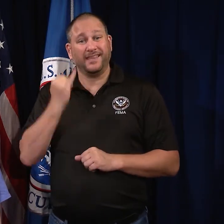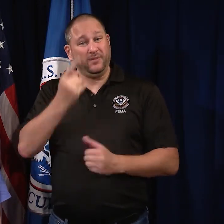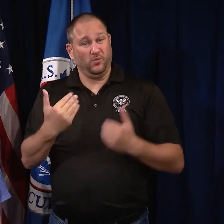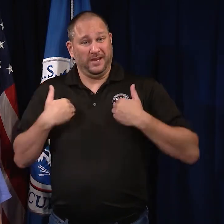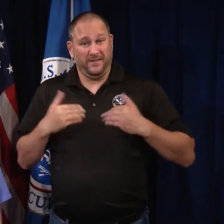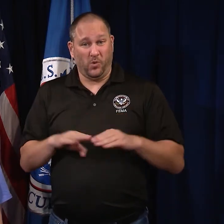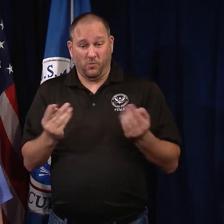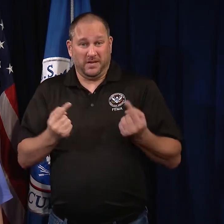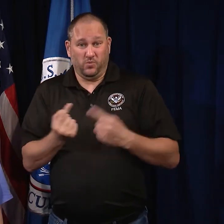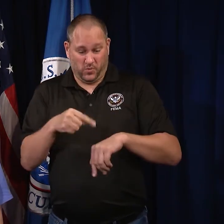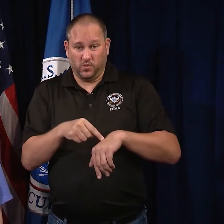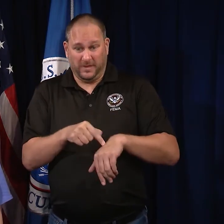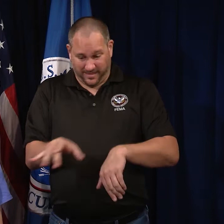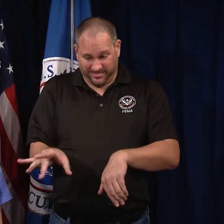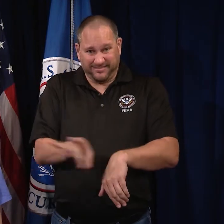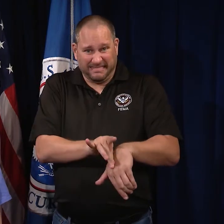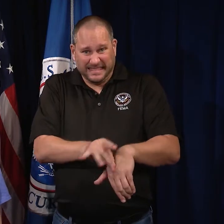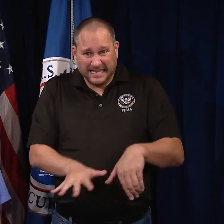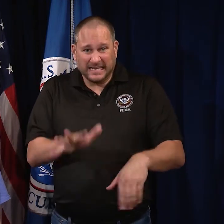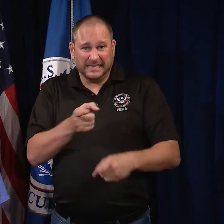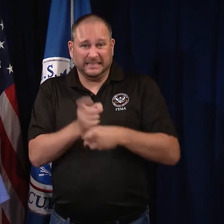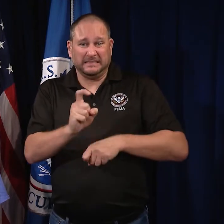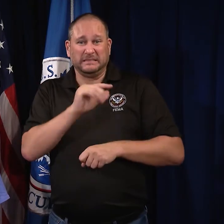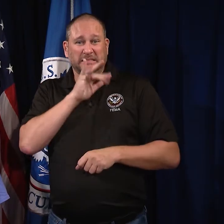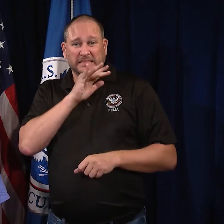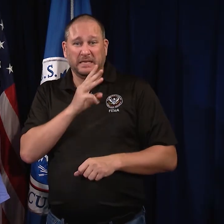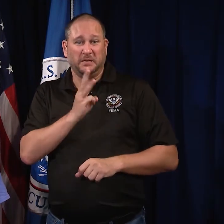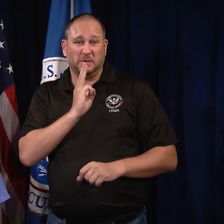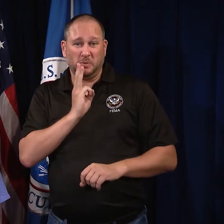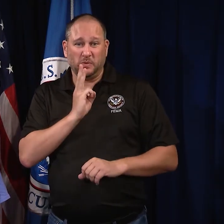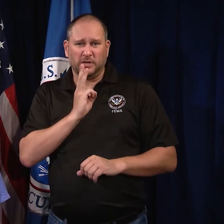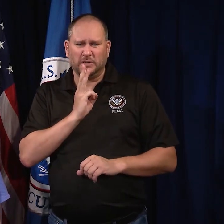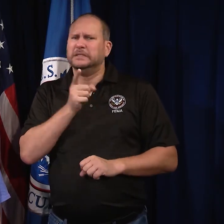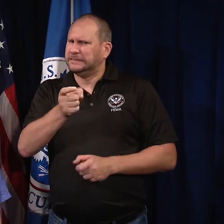If you have an open wound and it has been exposed to contaminated water,